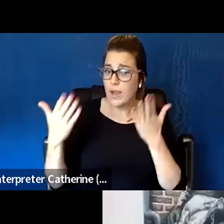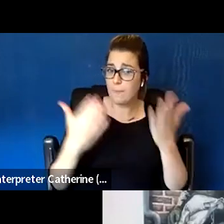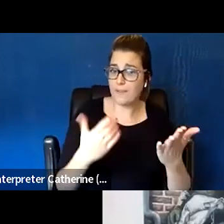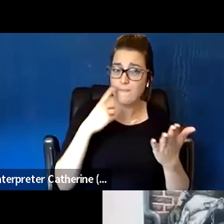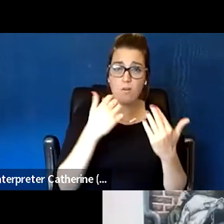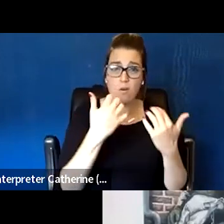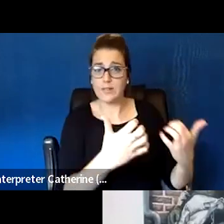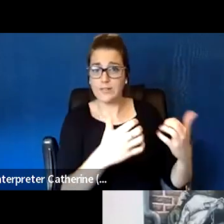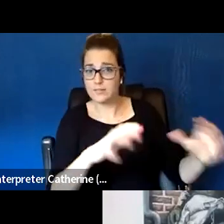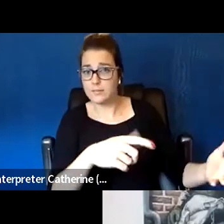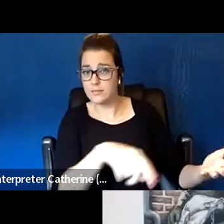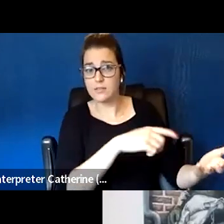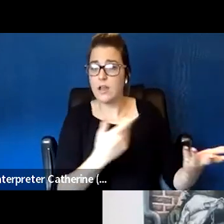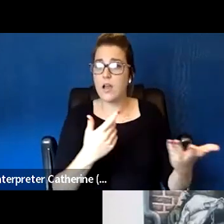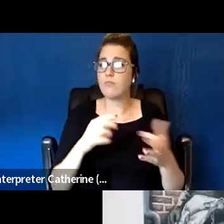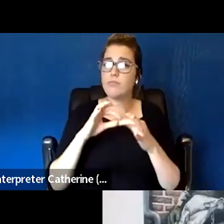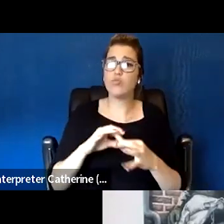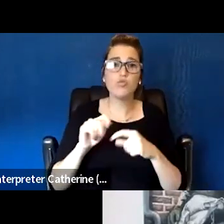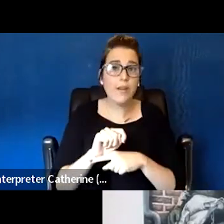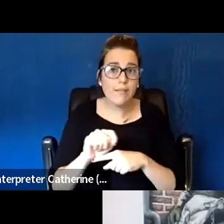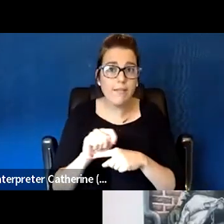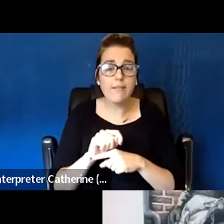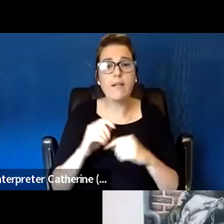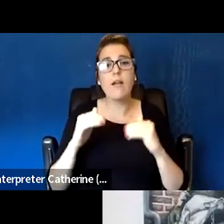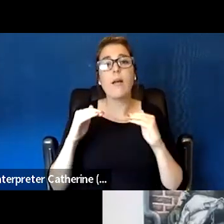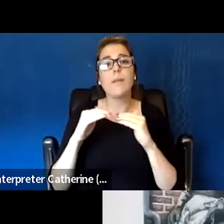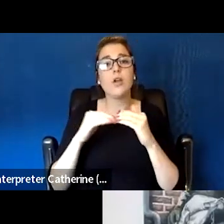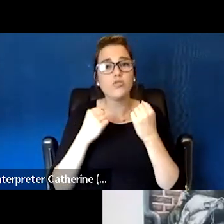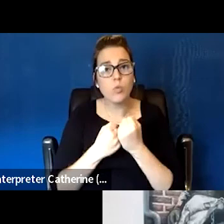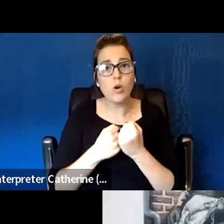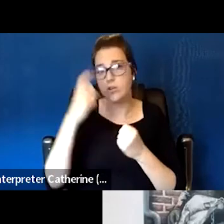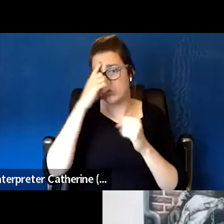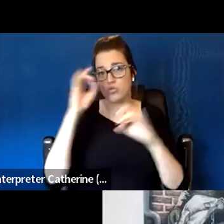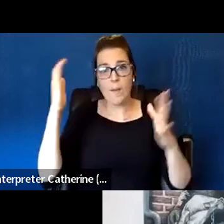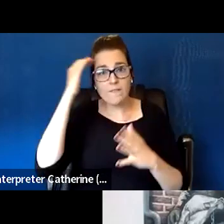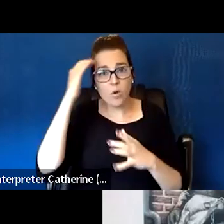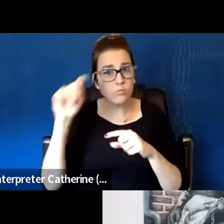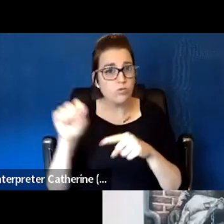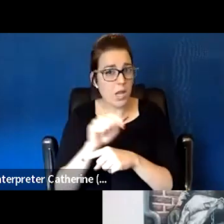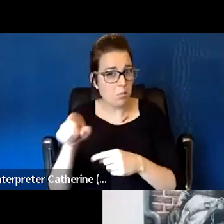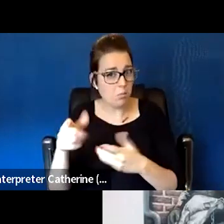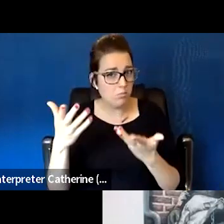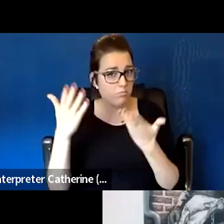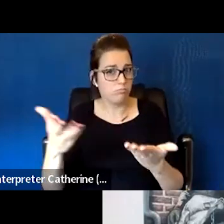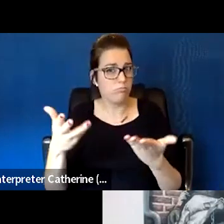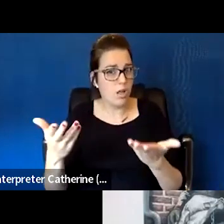when it comes to trainings, like whether it's peer support or trauma informed trainings? So I'm gonna jump on this really quickly,